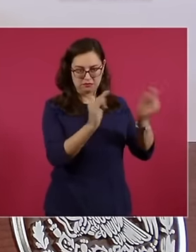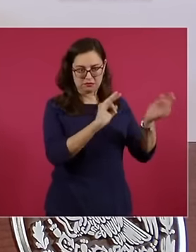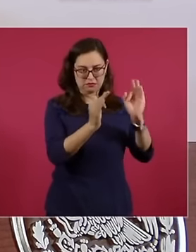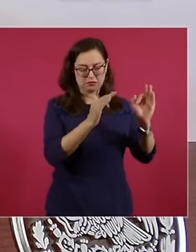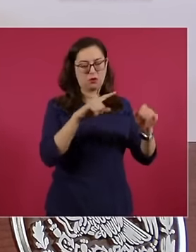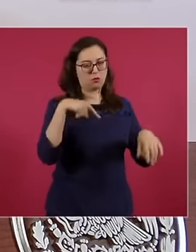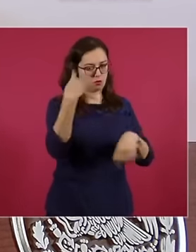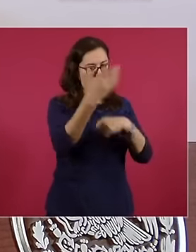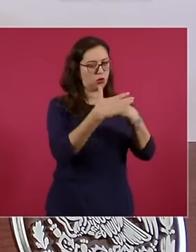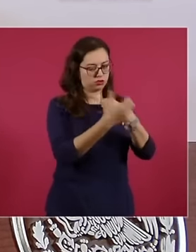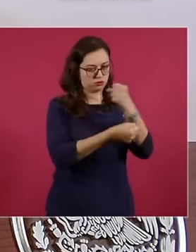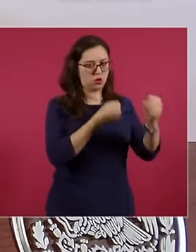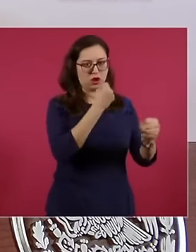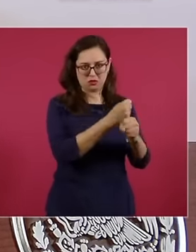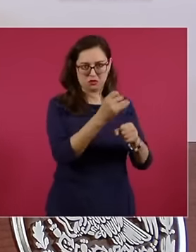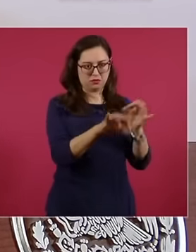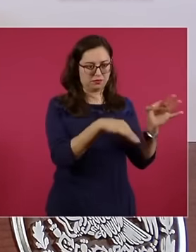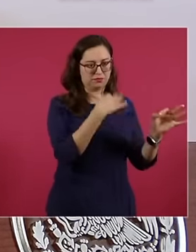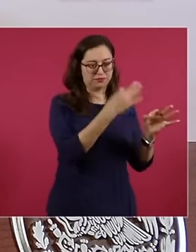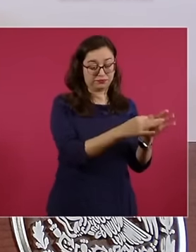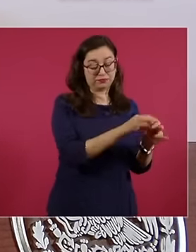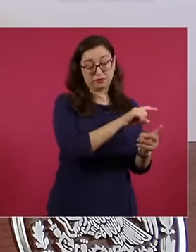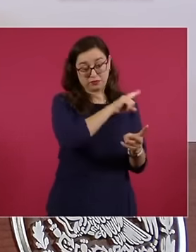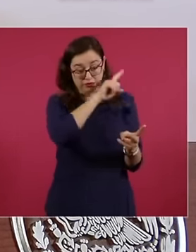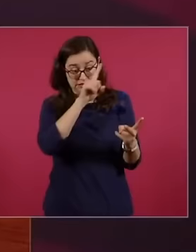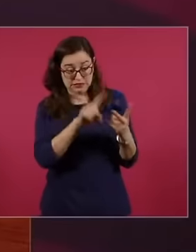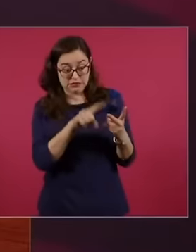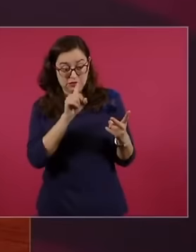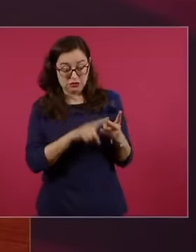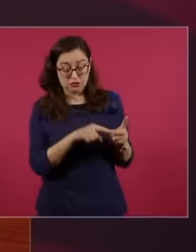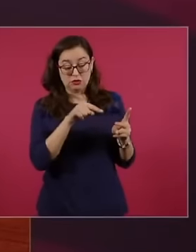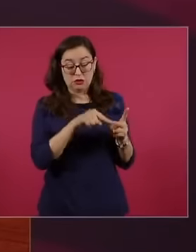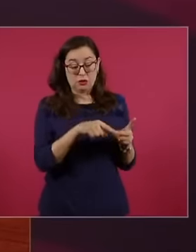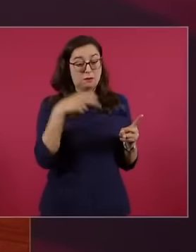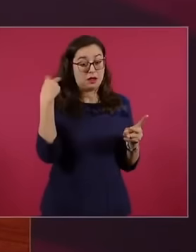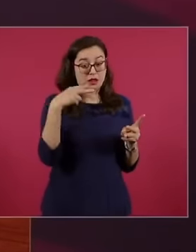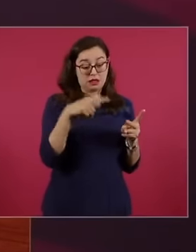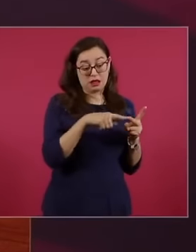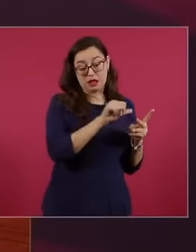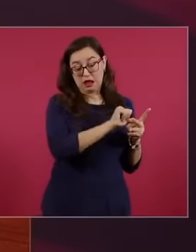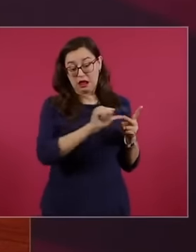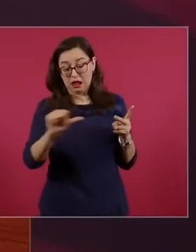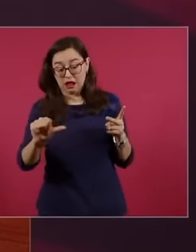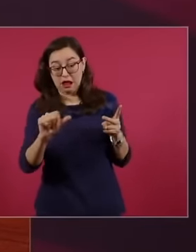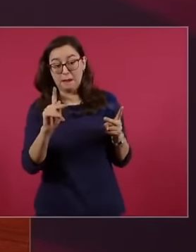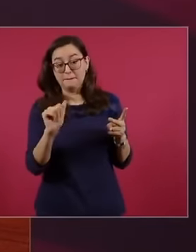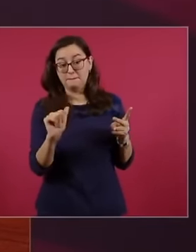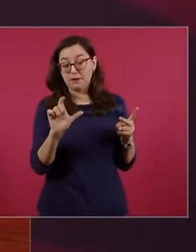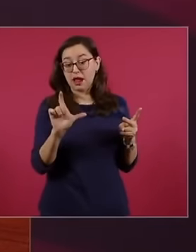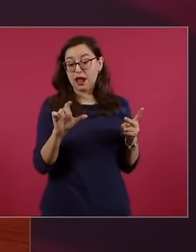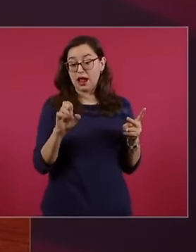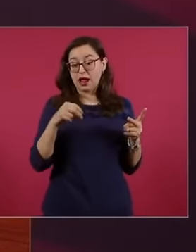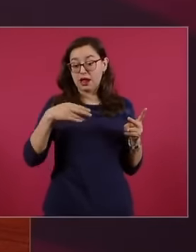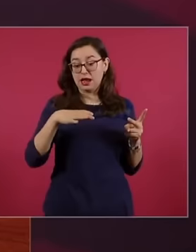fa line, which is the one that goes from Cuatzacualcos to Palenque, that is going to be 100% around mid-